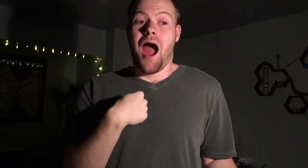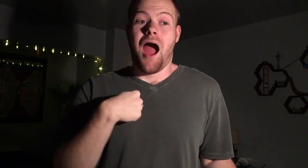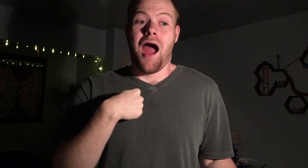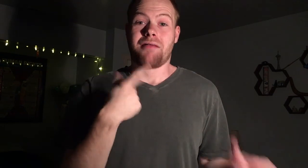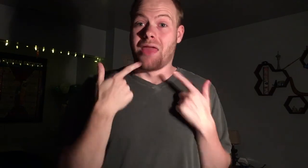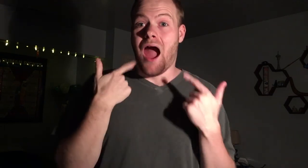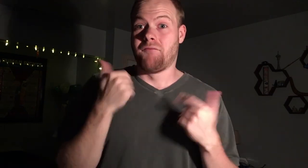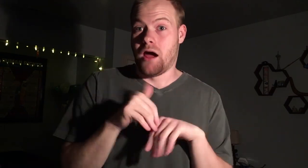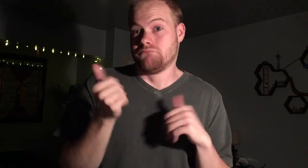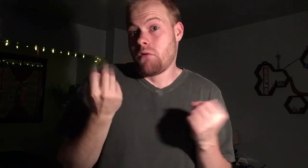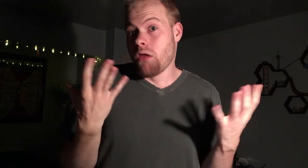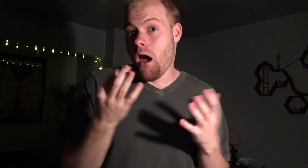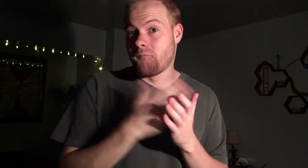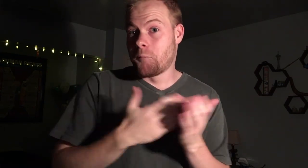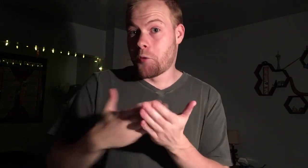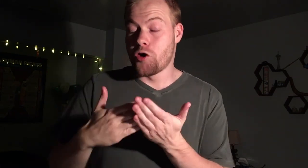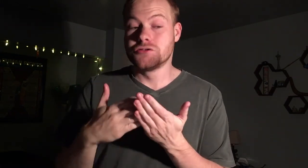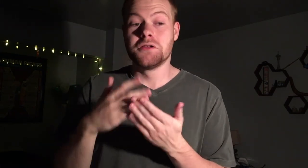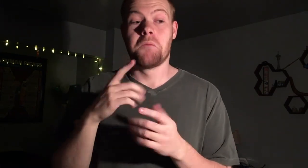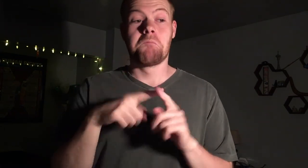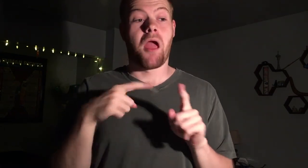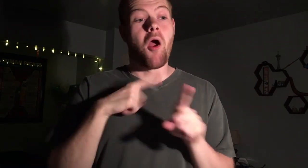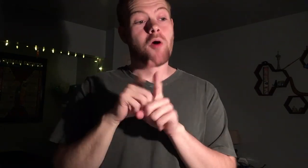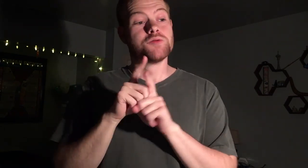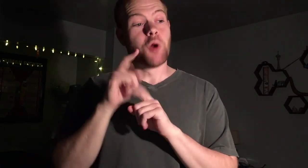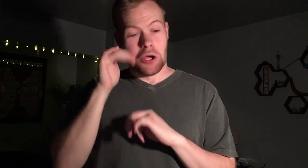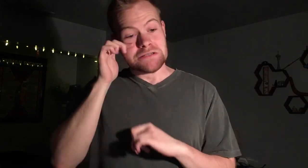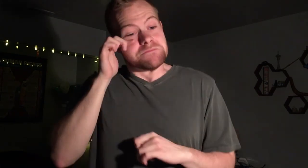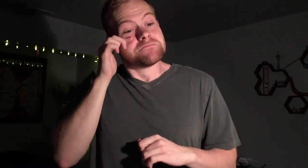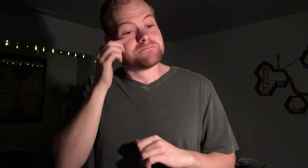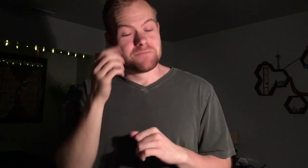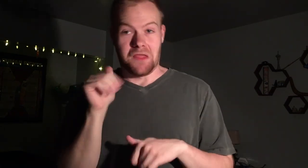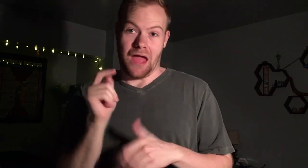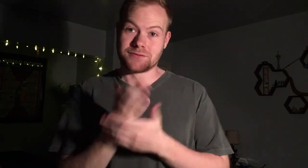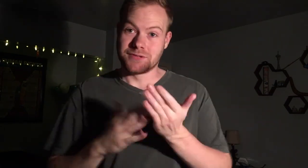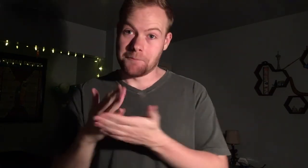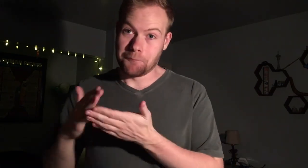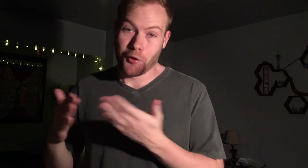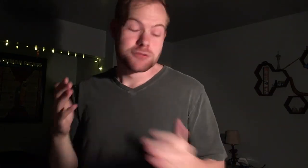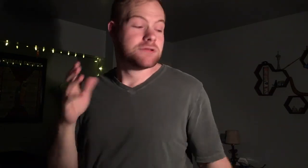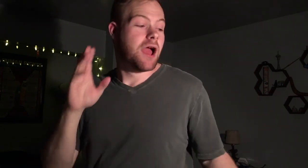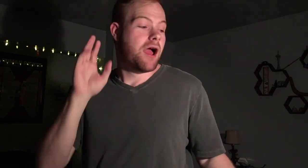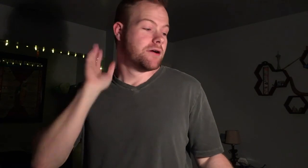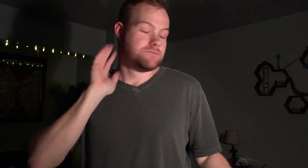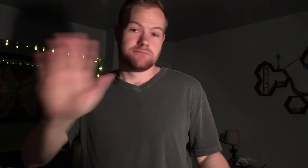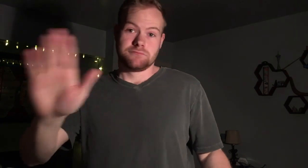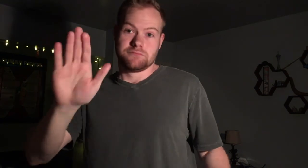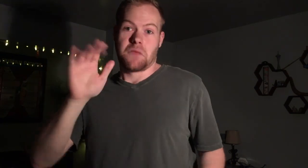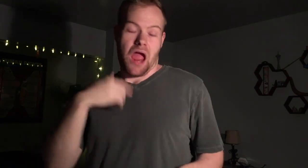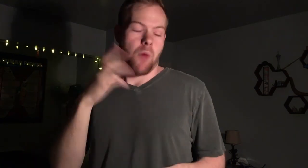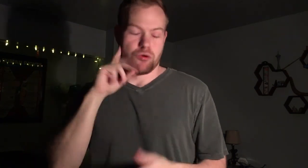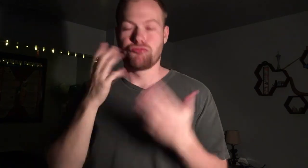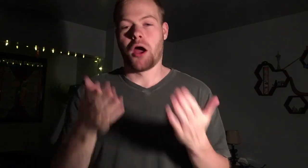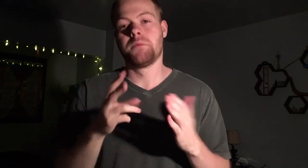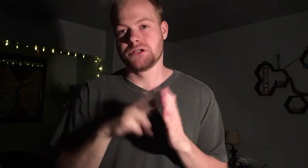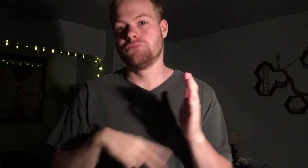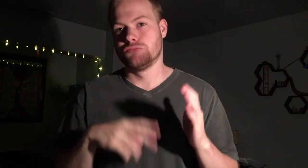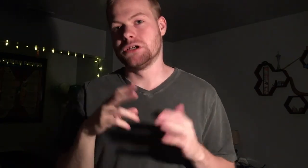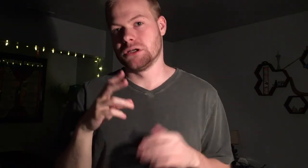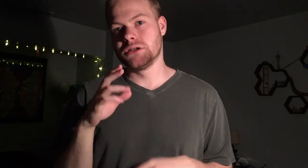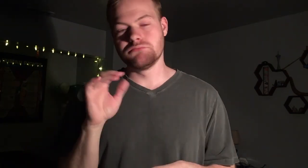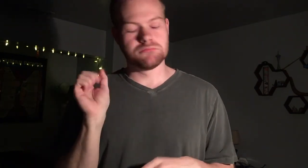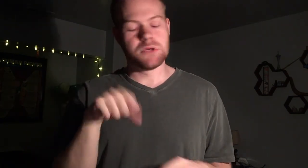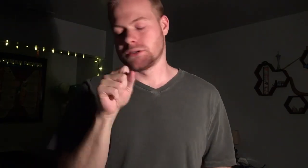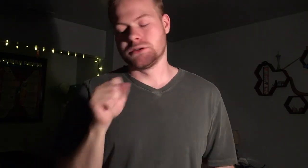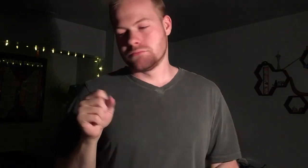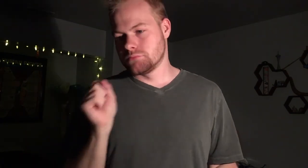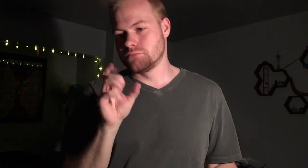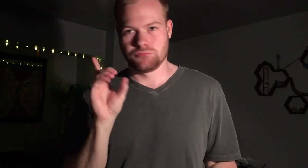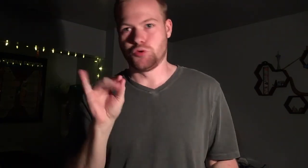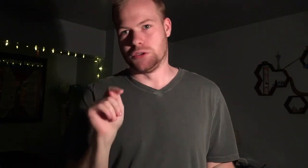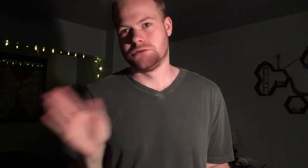I laughed at a lot of parts, but I also teared up at some parts. I would recommend reading it, yes. Do it.